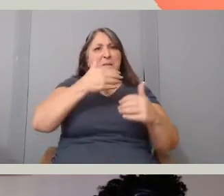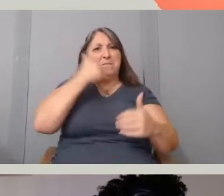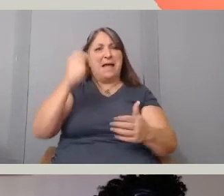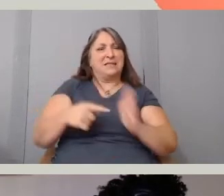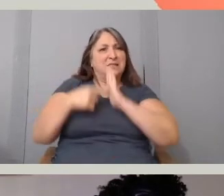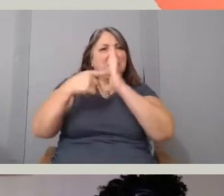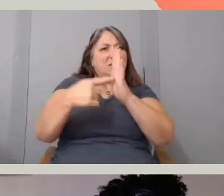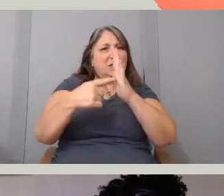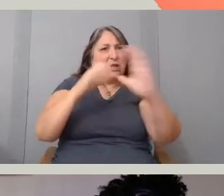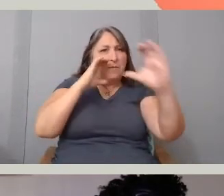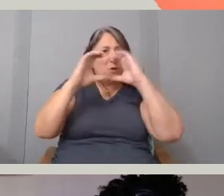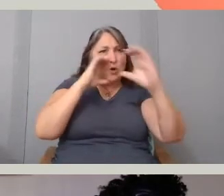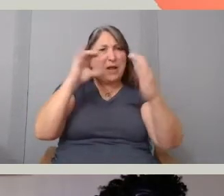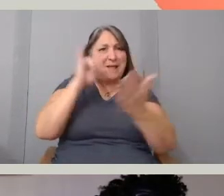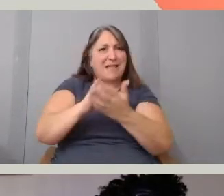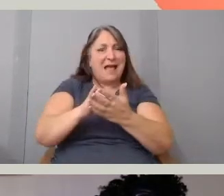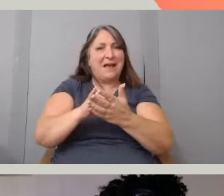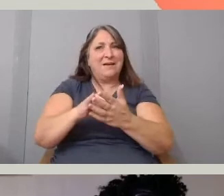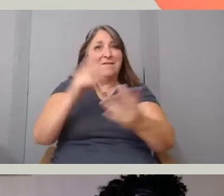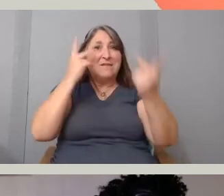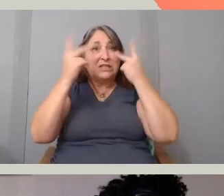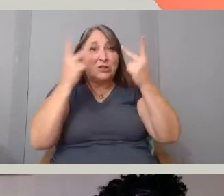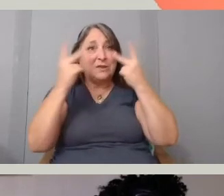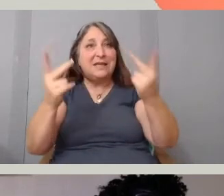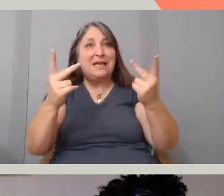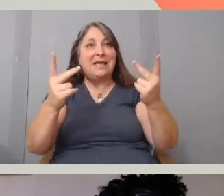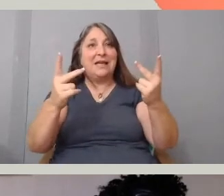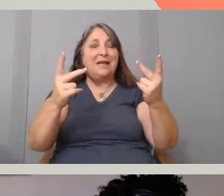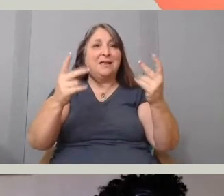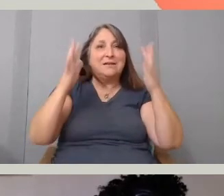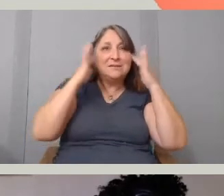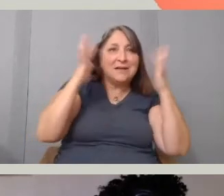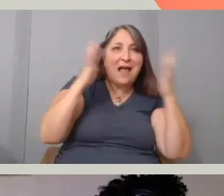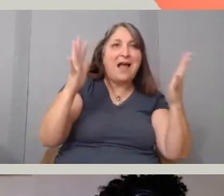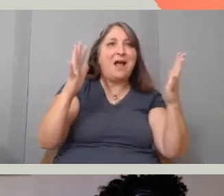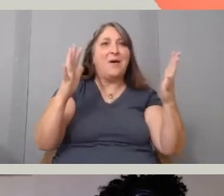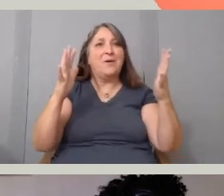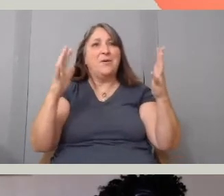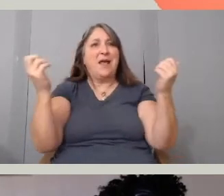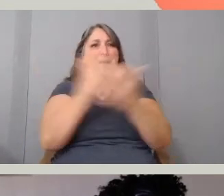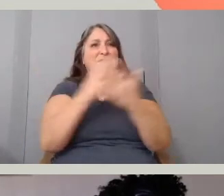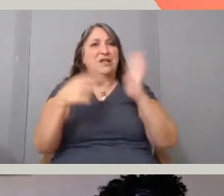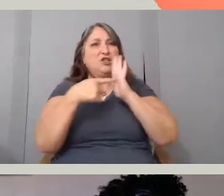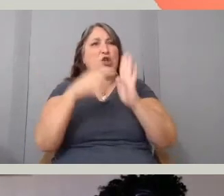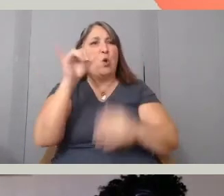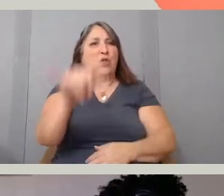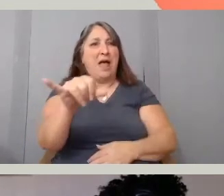How do we best sonically show that? And I think that the moment you think from that perspective,